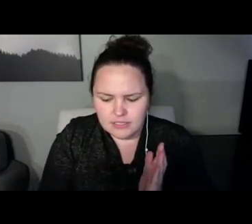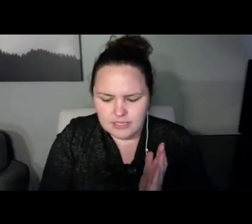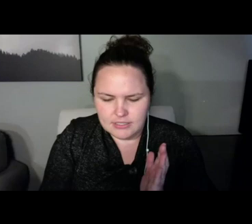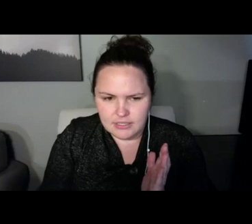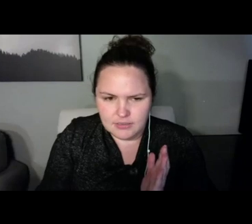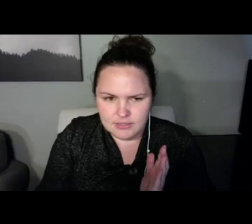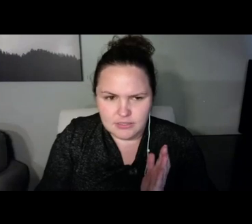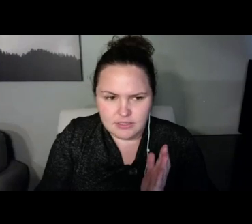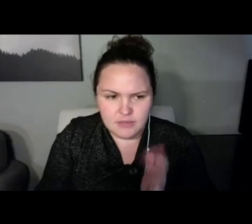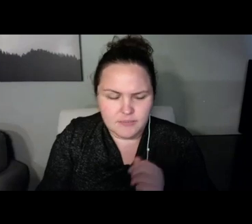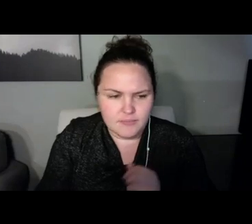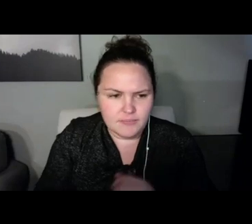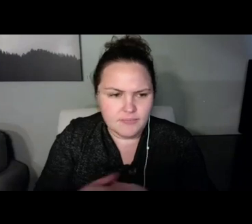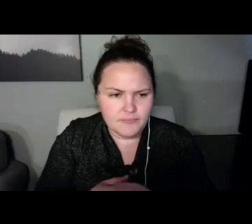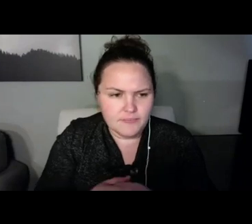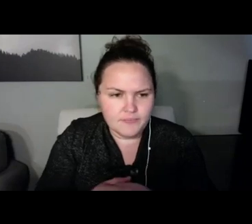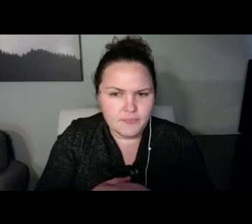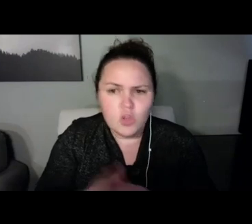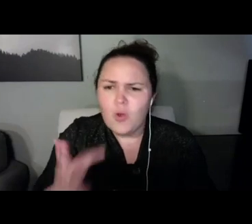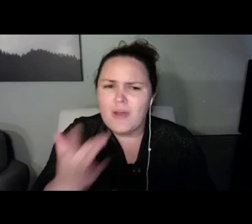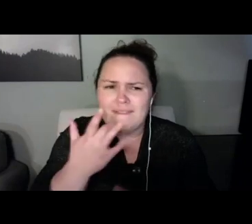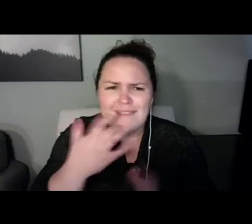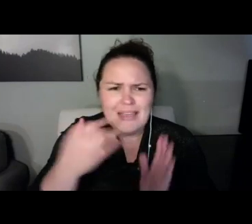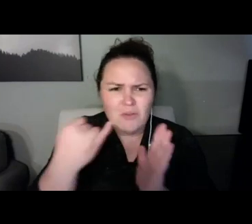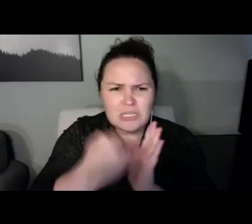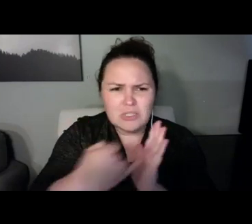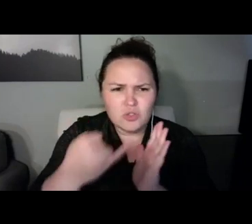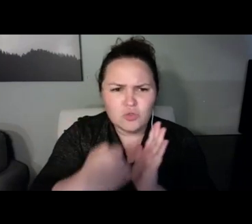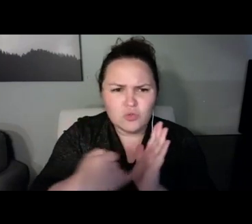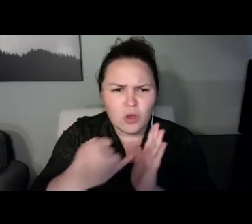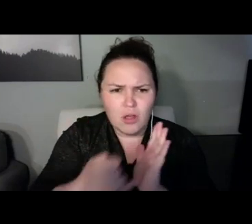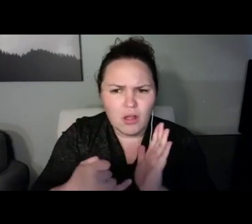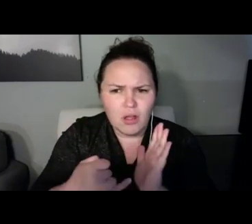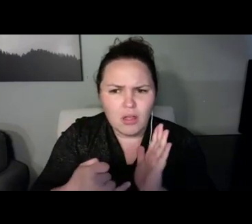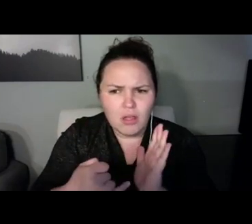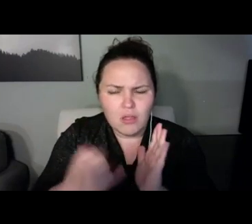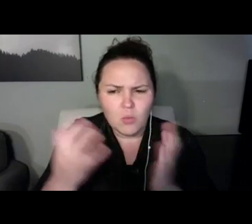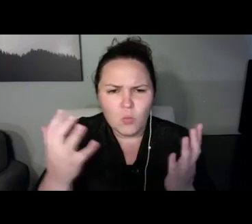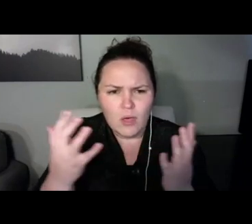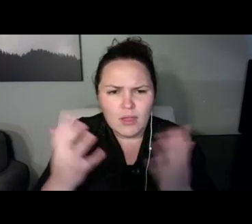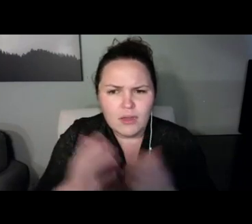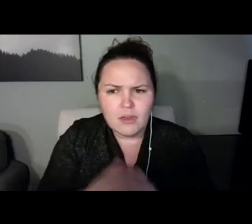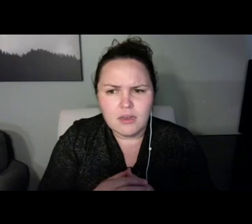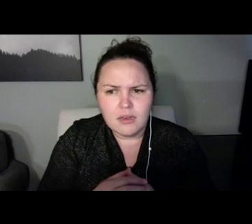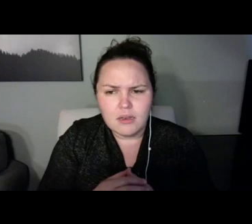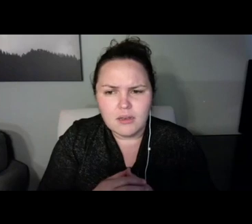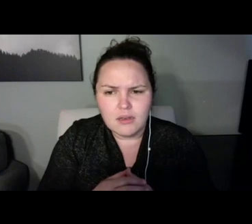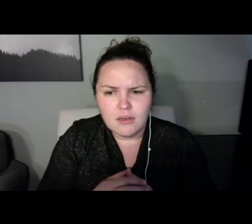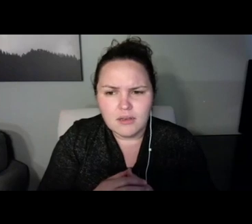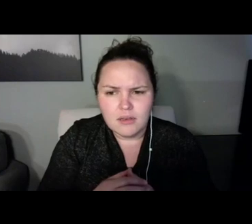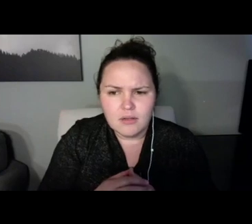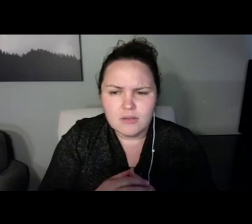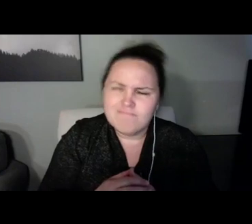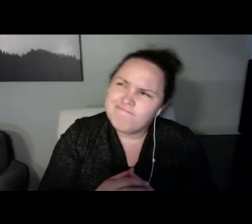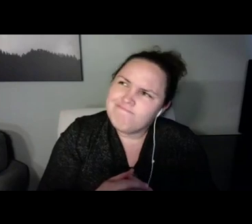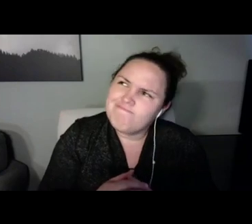cane and walking so confident that I am trying to keep up with her.